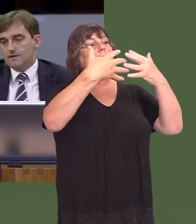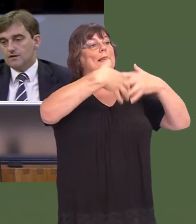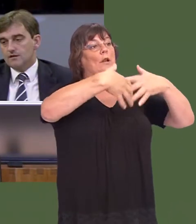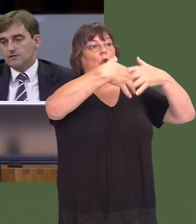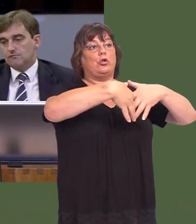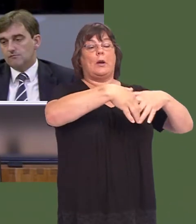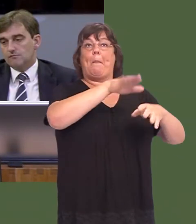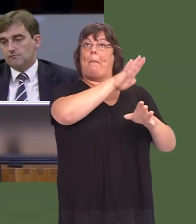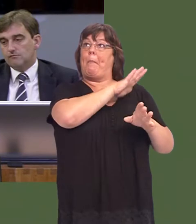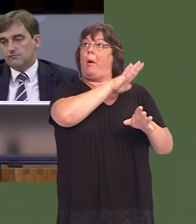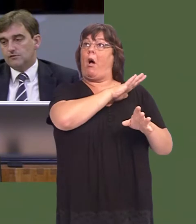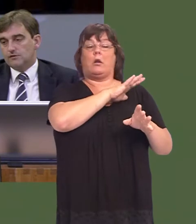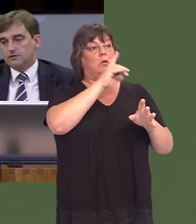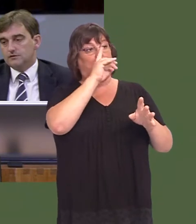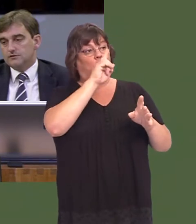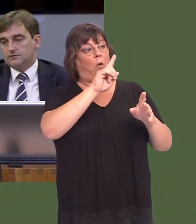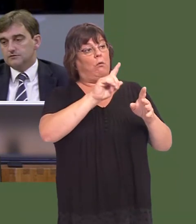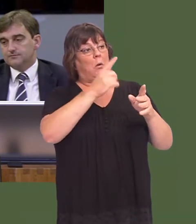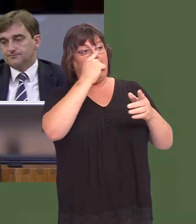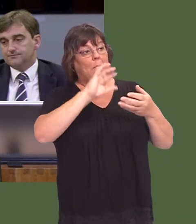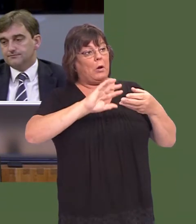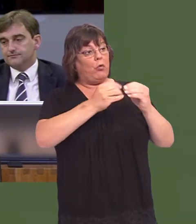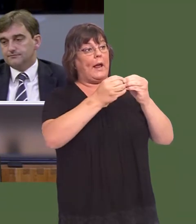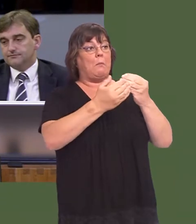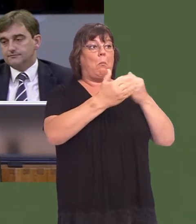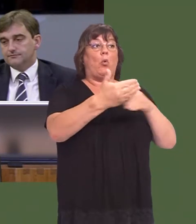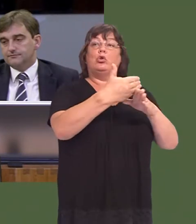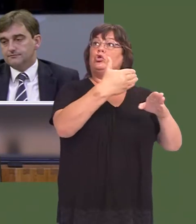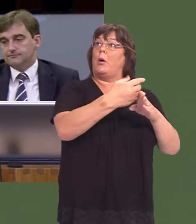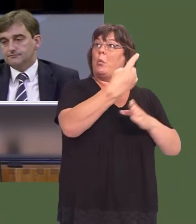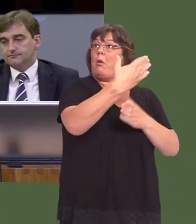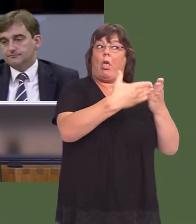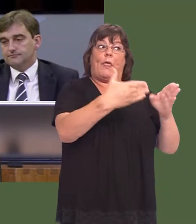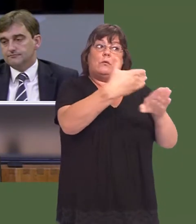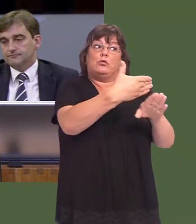1,500 jobs in this alternative offer is most probably sincerely made by the Welsh Government,